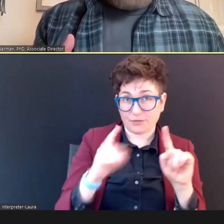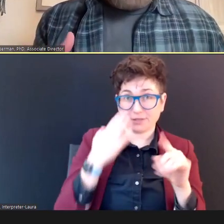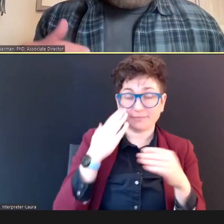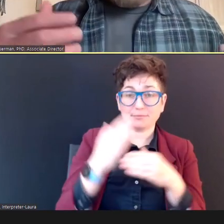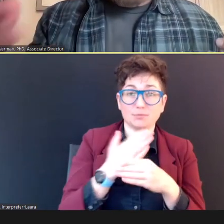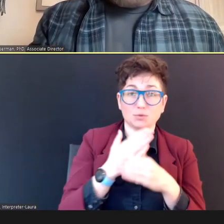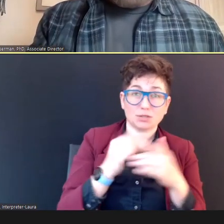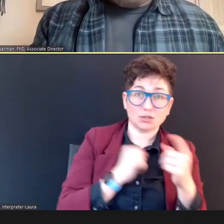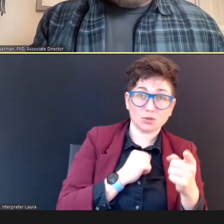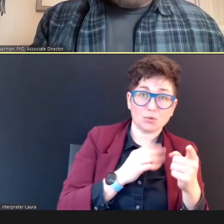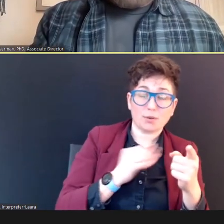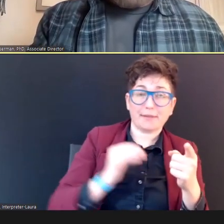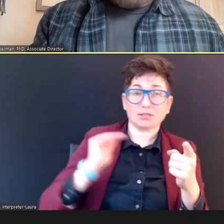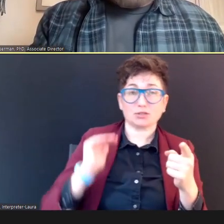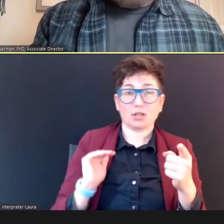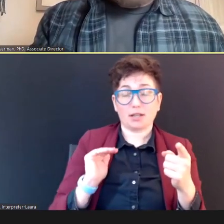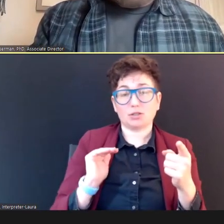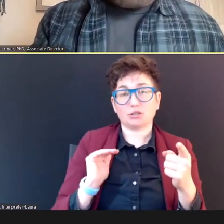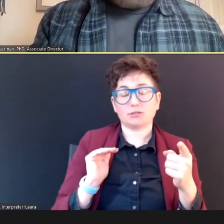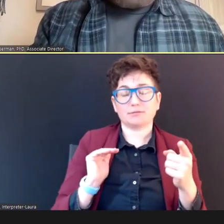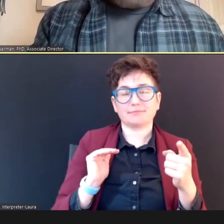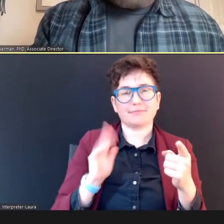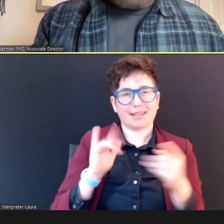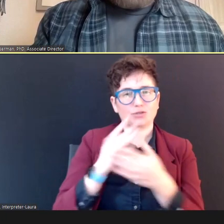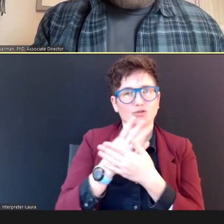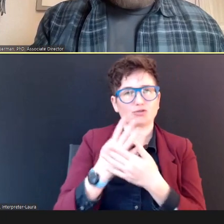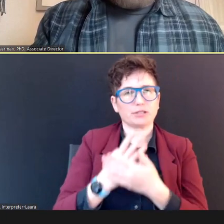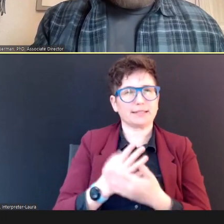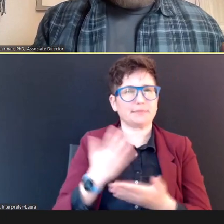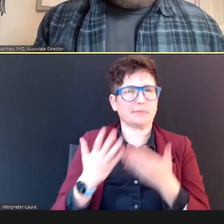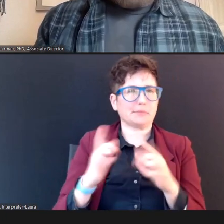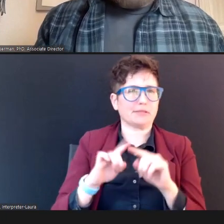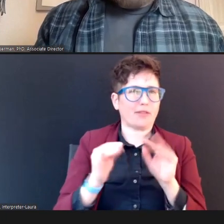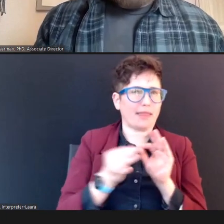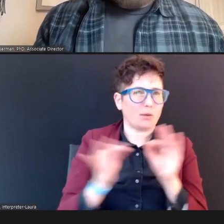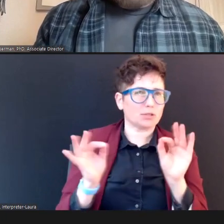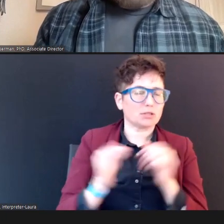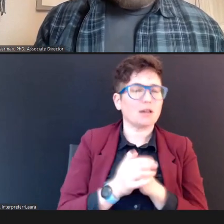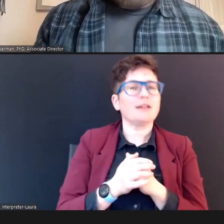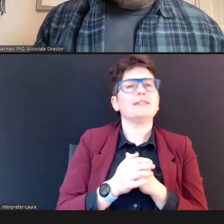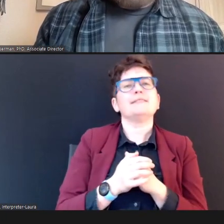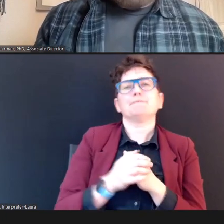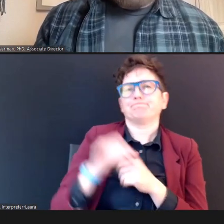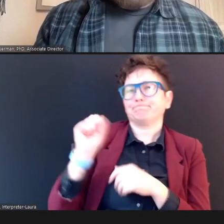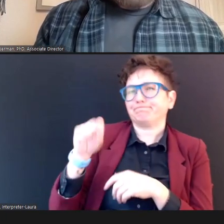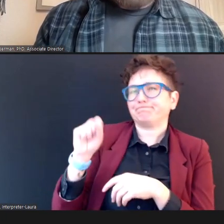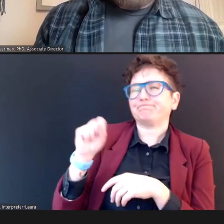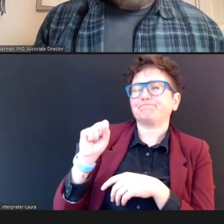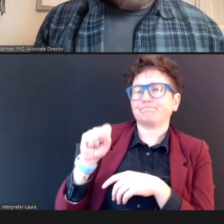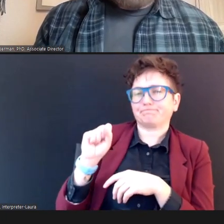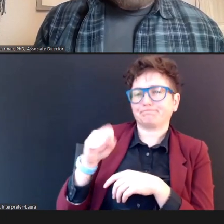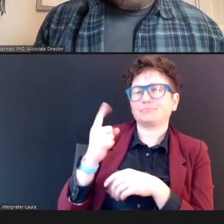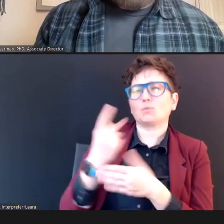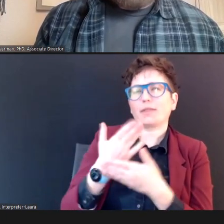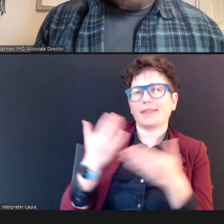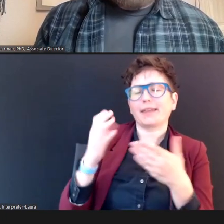you're screening? Terry Foust, AuD, CCC-A/SLP: Yeah, and this is one of the things that can -- it always adds some